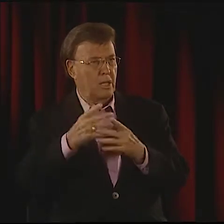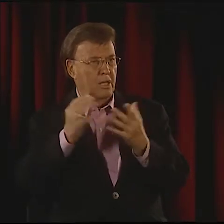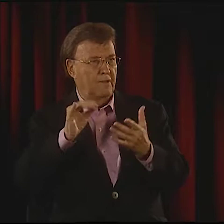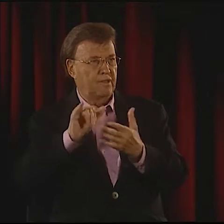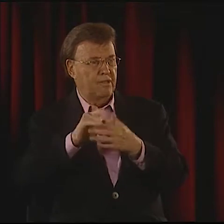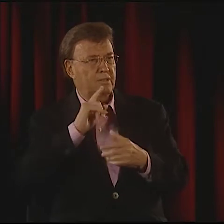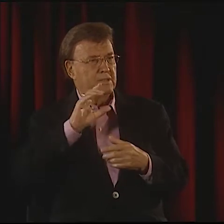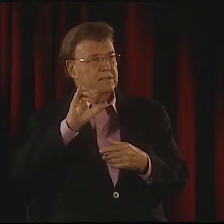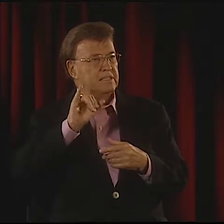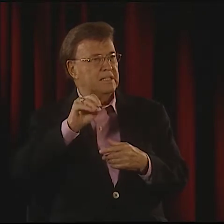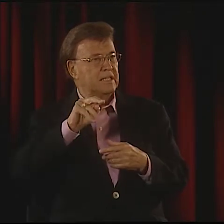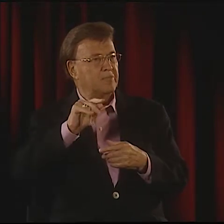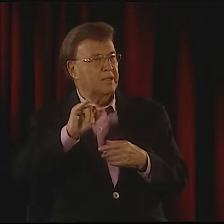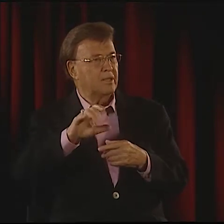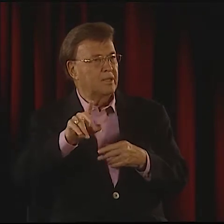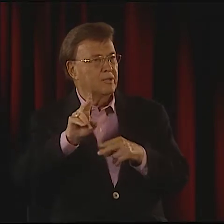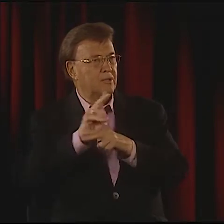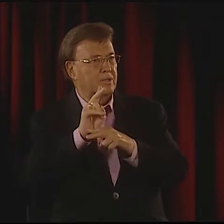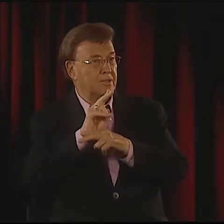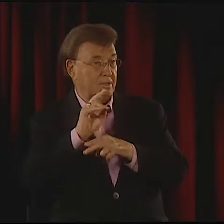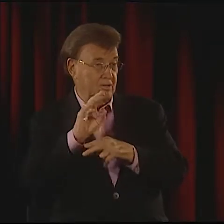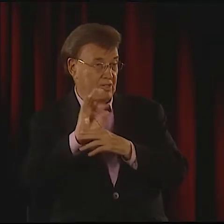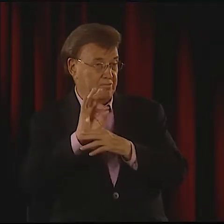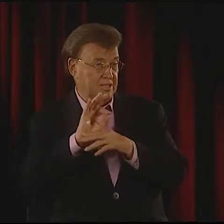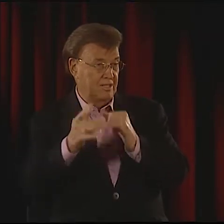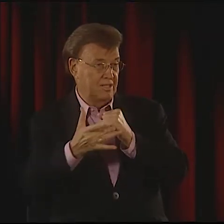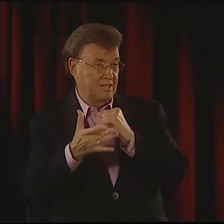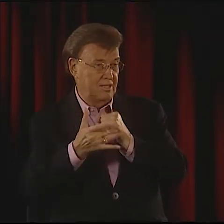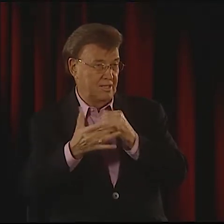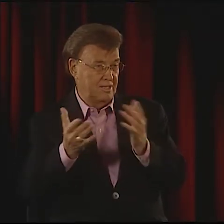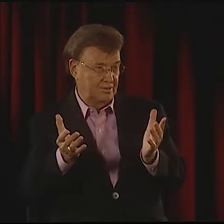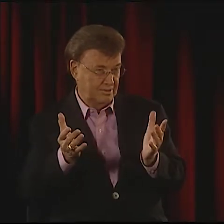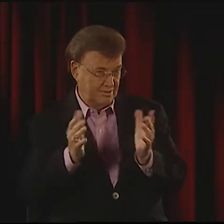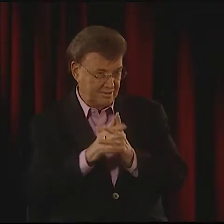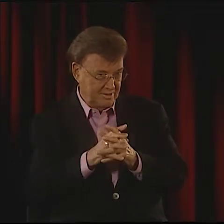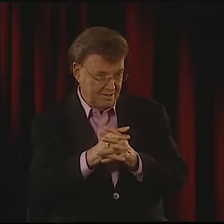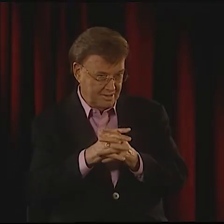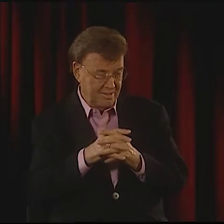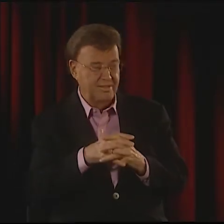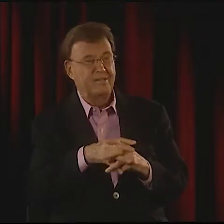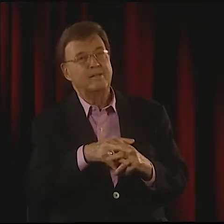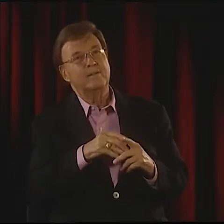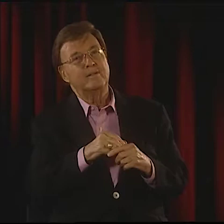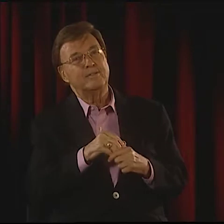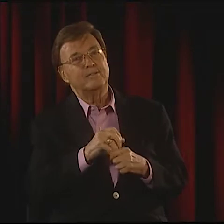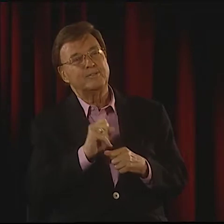I WILL GIVE YOU CREDIT." THERE ARE A LOT OF STUDIES BEING DONE ON ASL